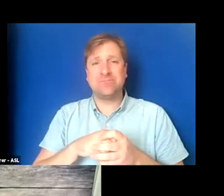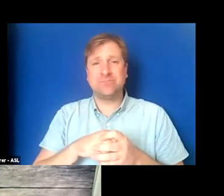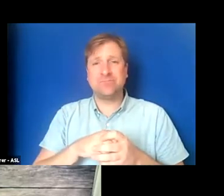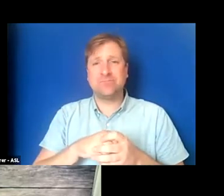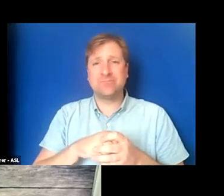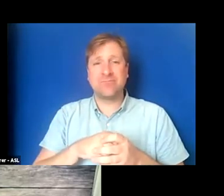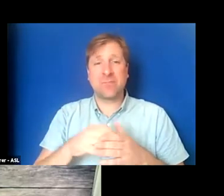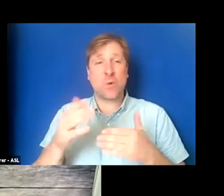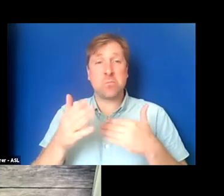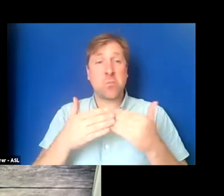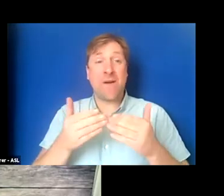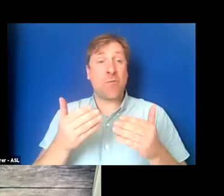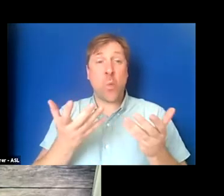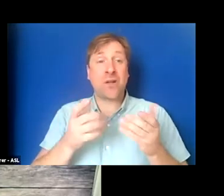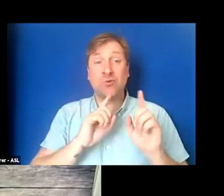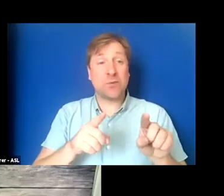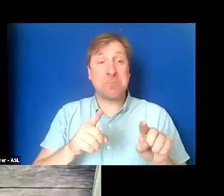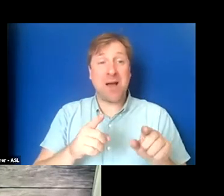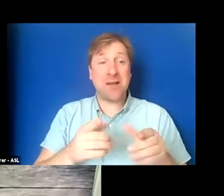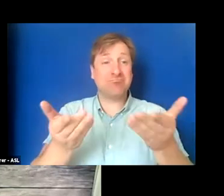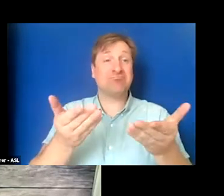Whoever wishes to tackle it first.